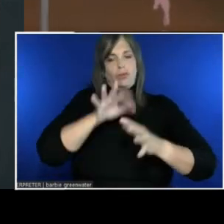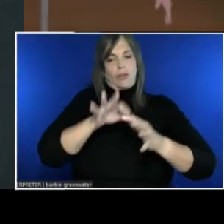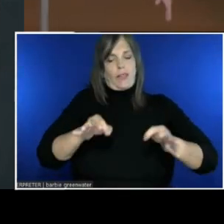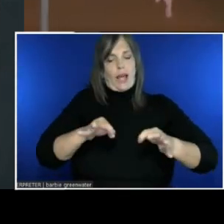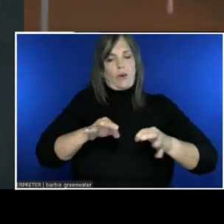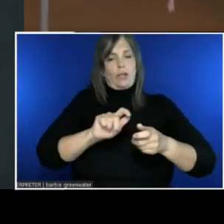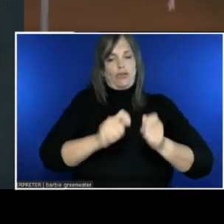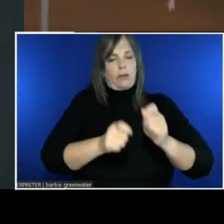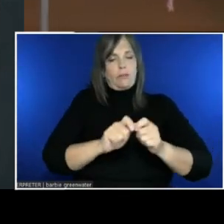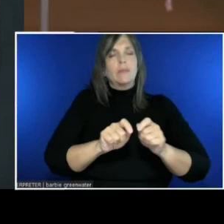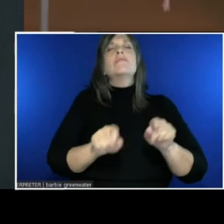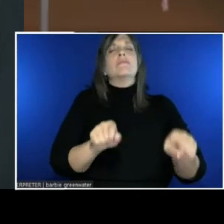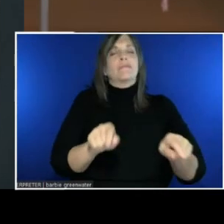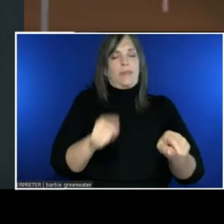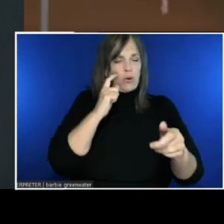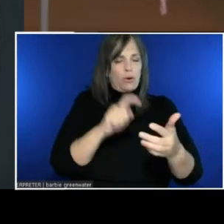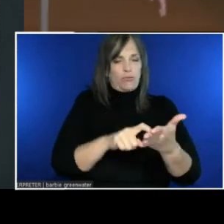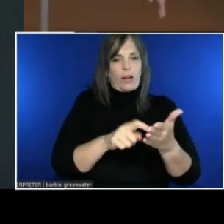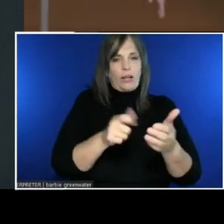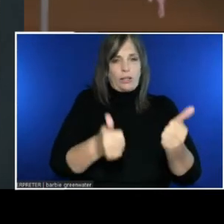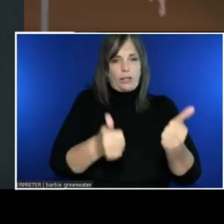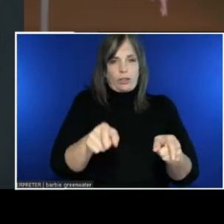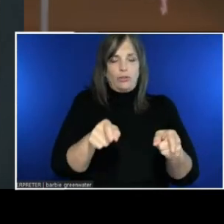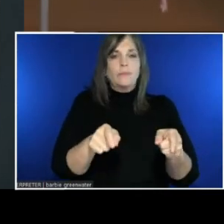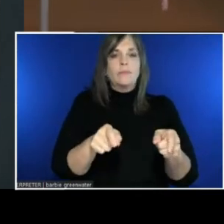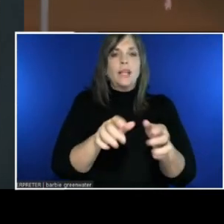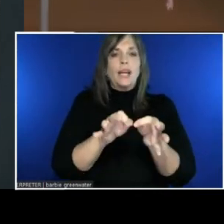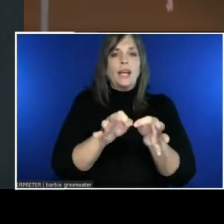In the translation stage, so now we've got text, it's been refined, the text is routed